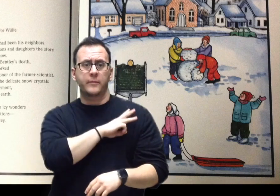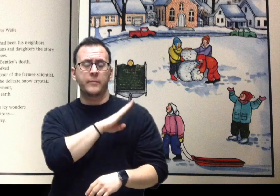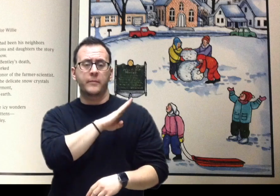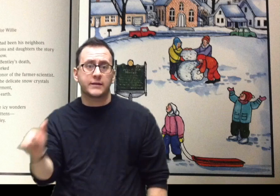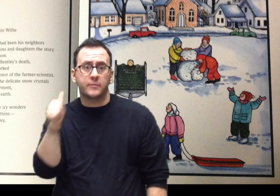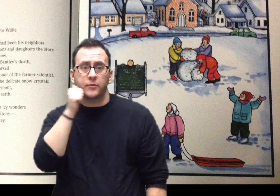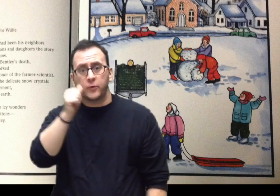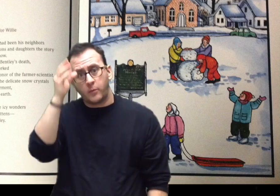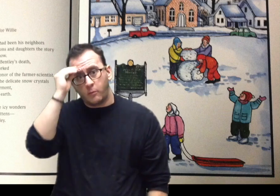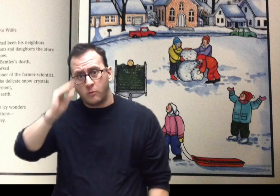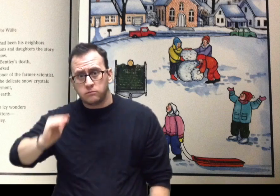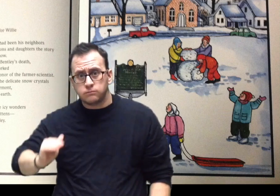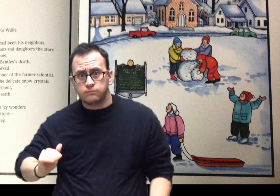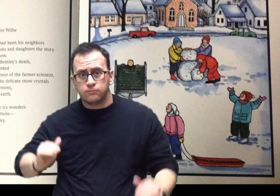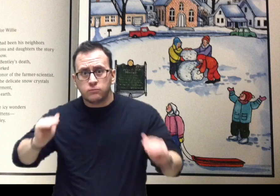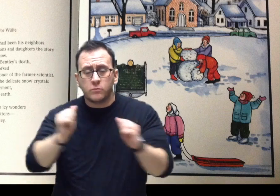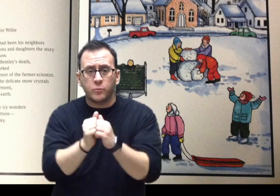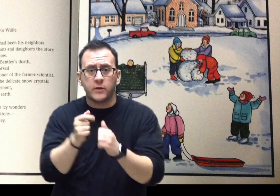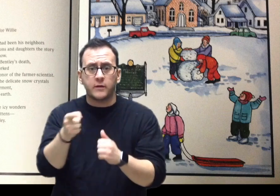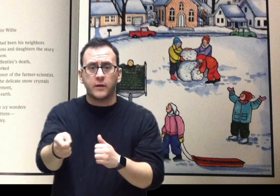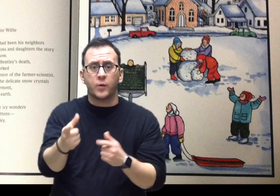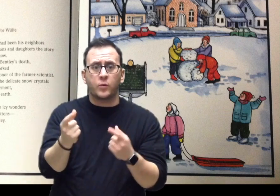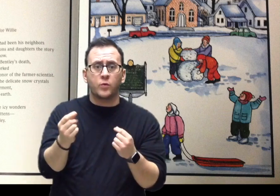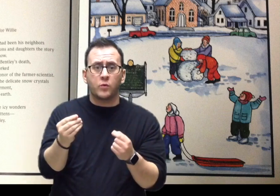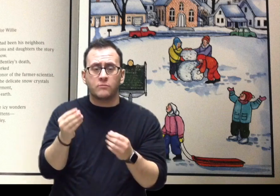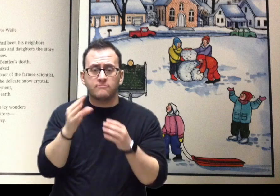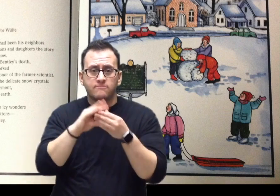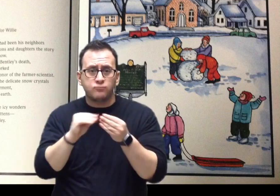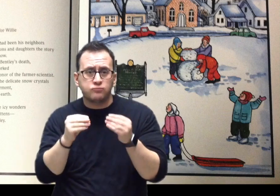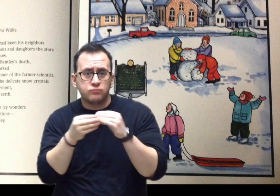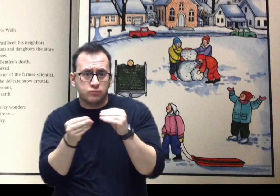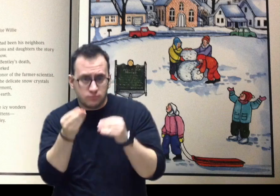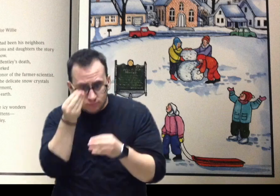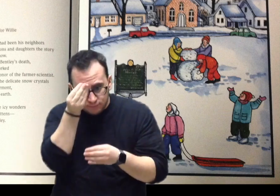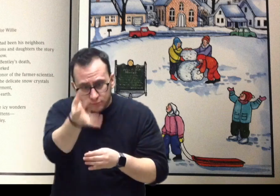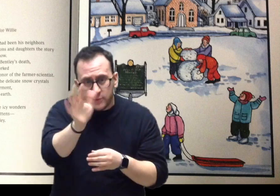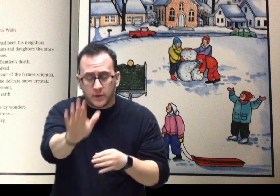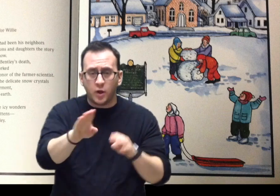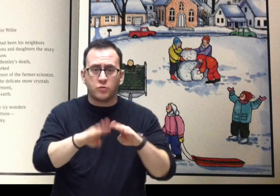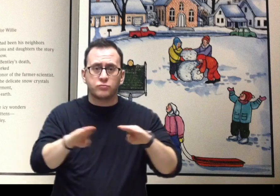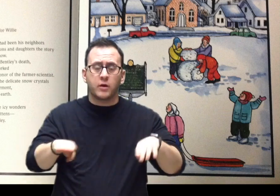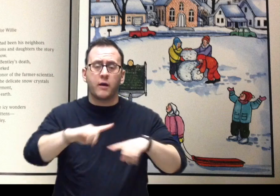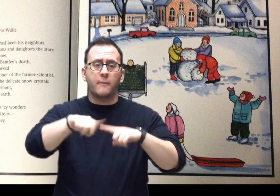The girls and boys who had been his neighbors grew up and told their sons and daughters the story of the man who loved snow.